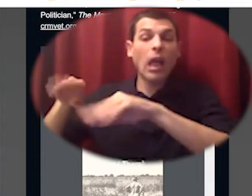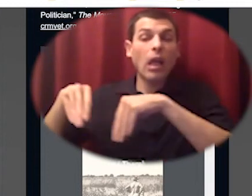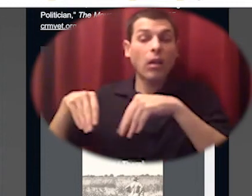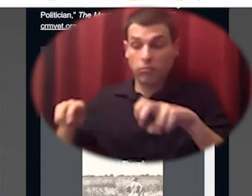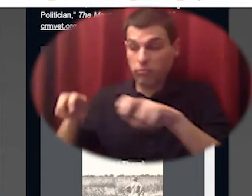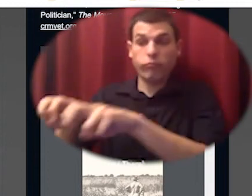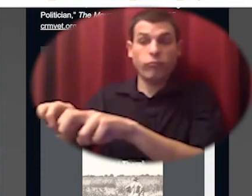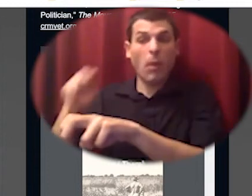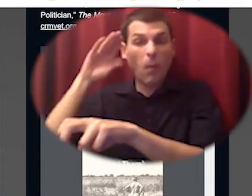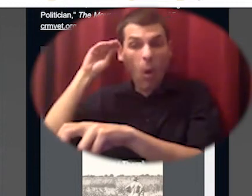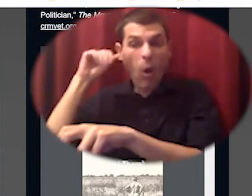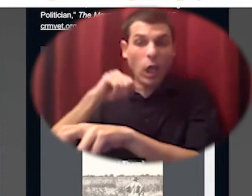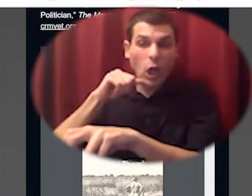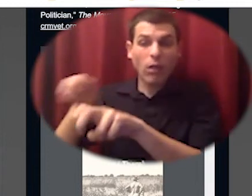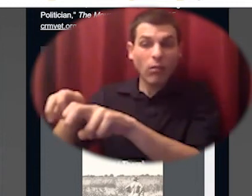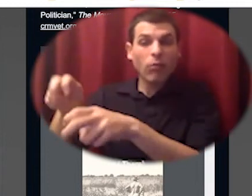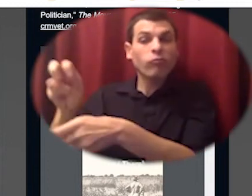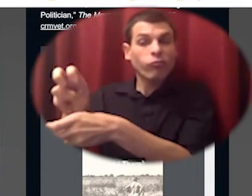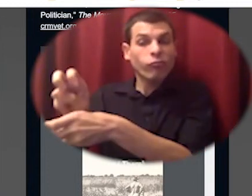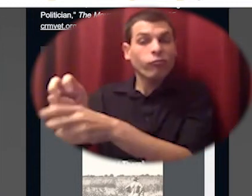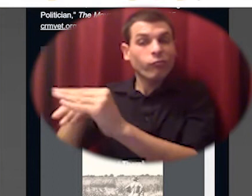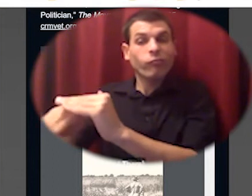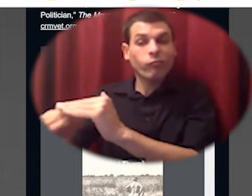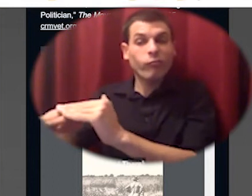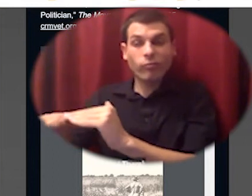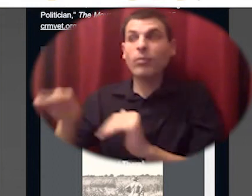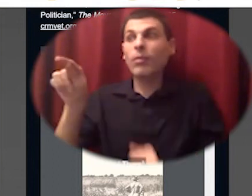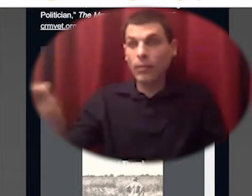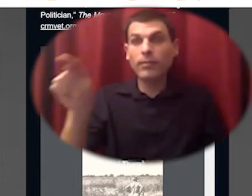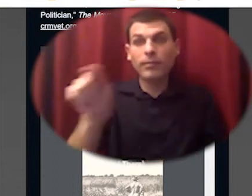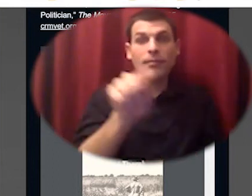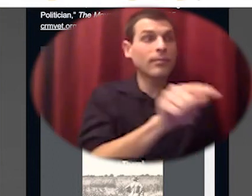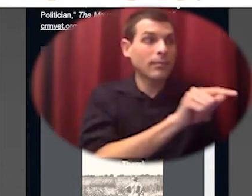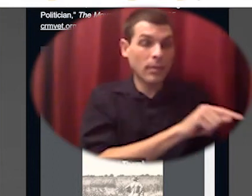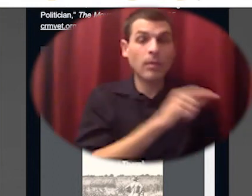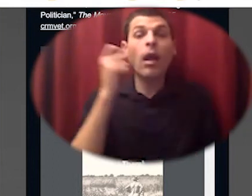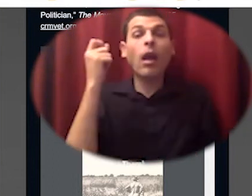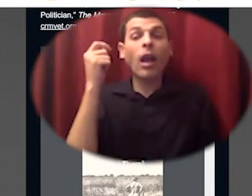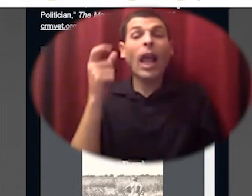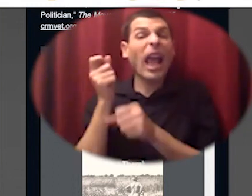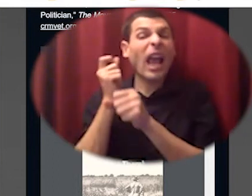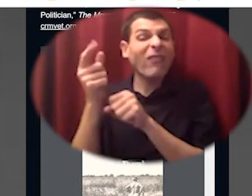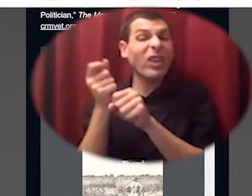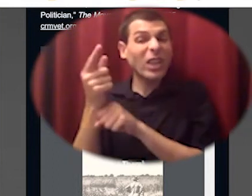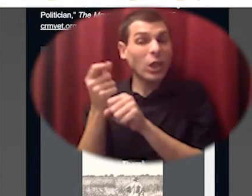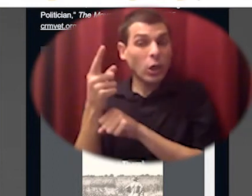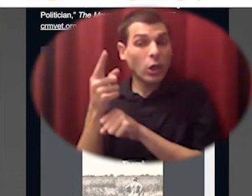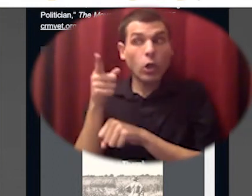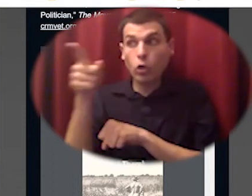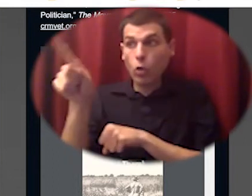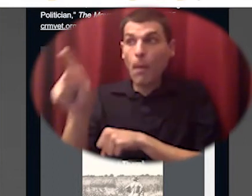or a breeding set and then they had to return the next year uh the same number of pigs to the bank